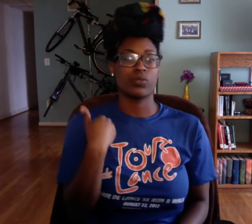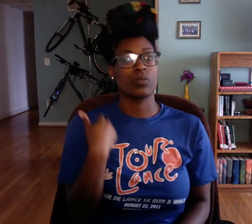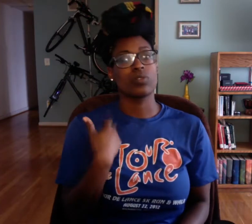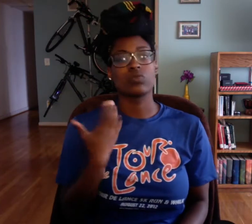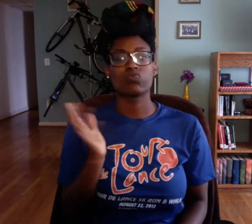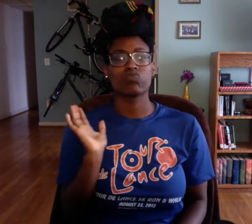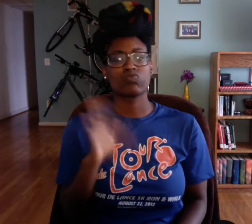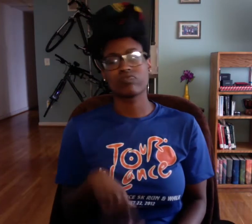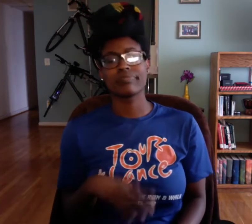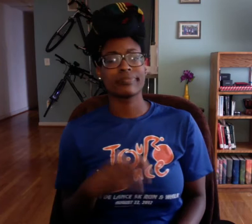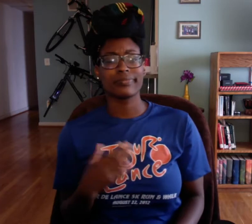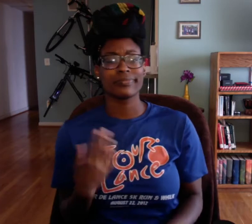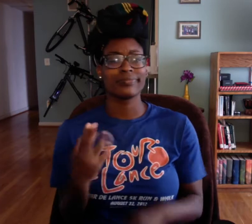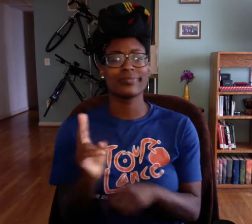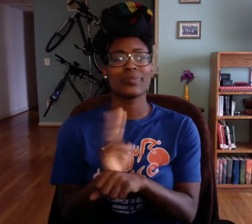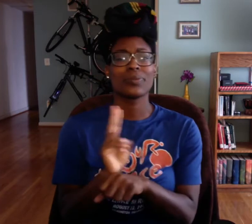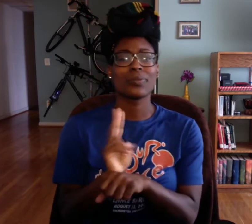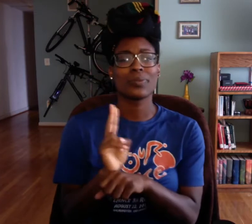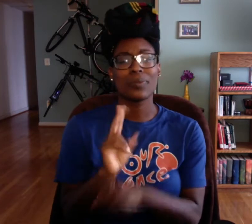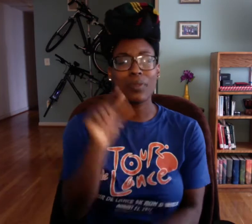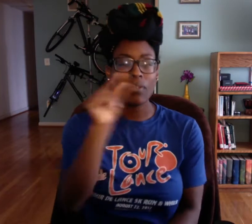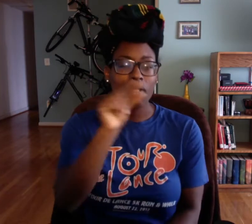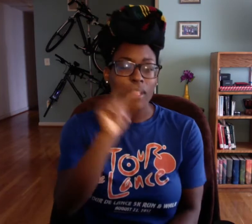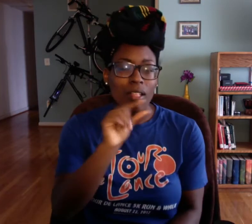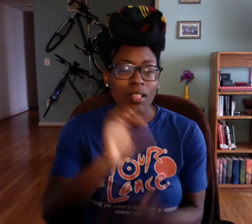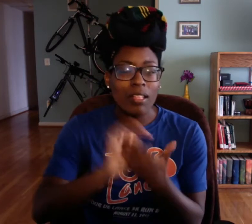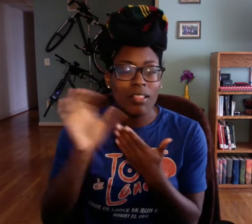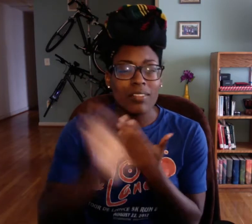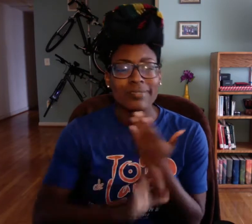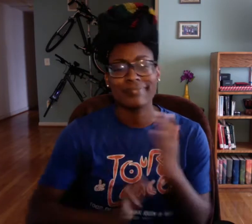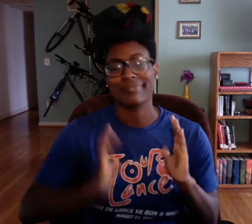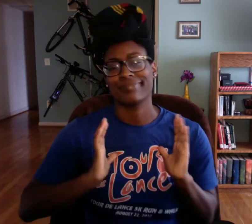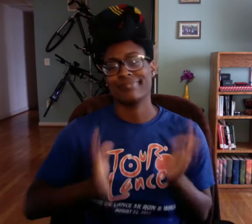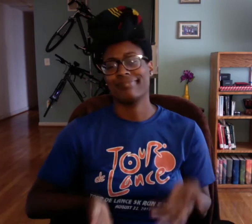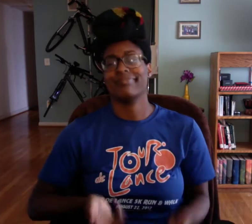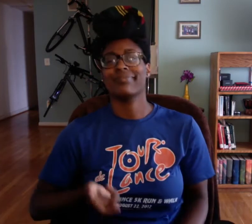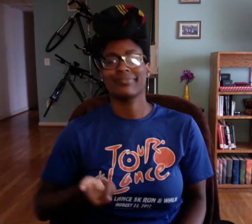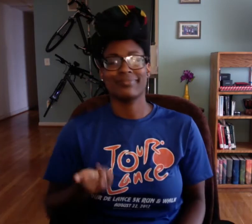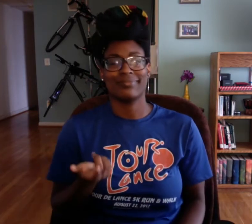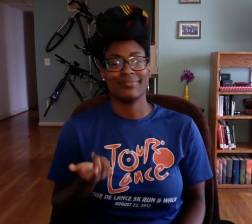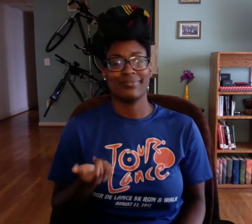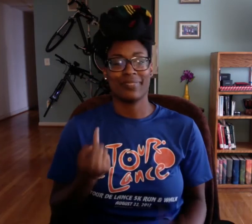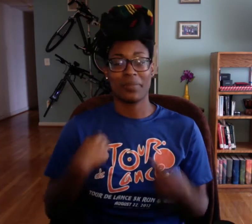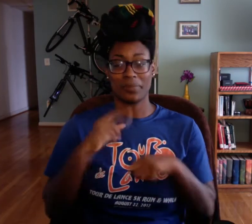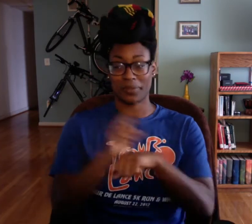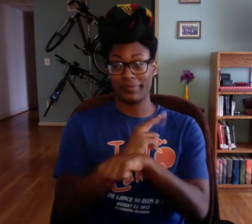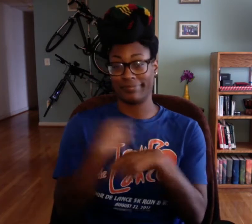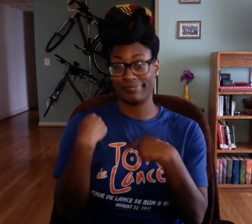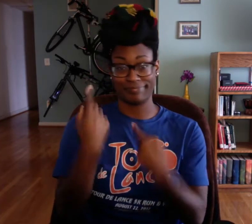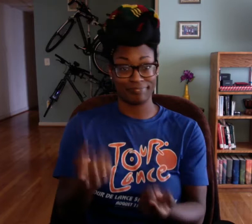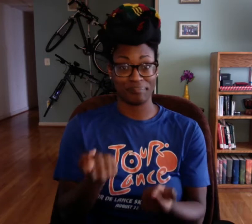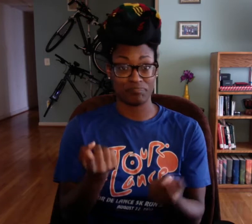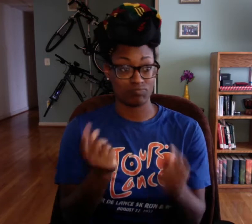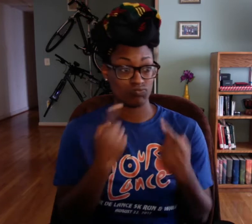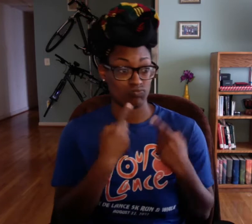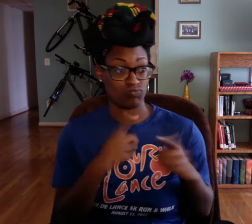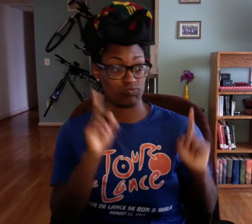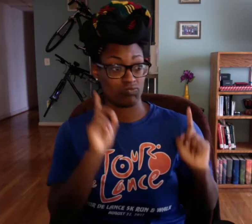So my original plan was I was just gonna use Google calendar, no big deal.